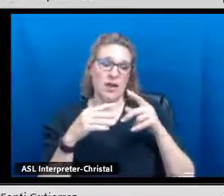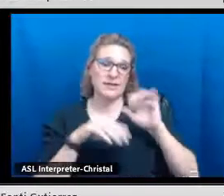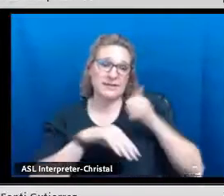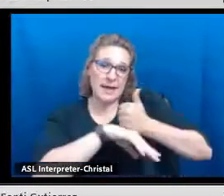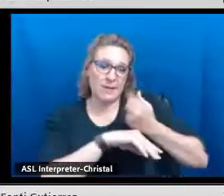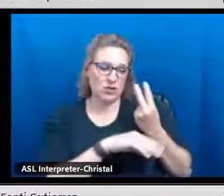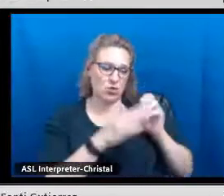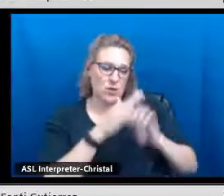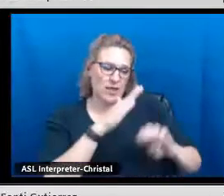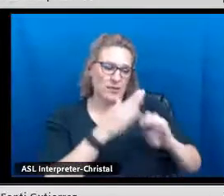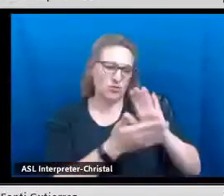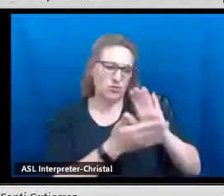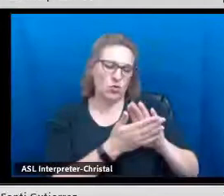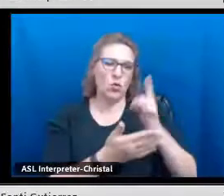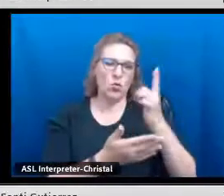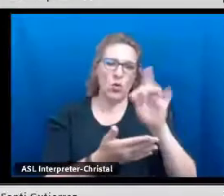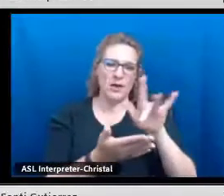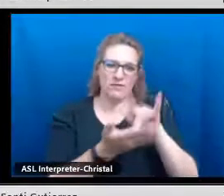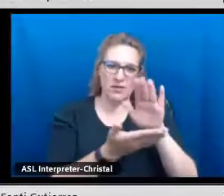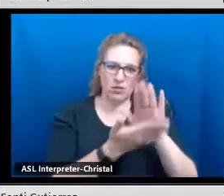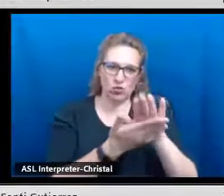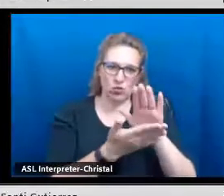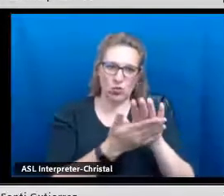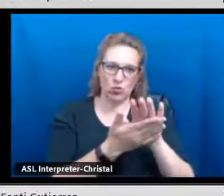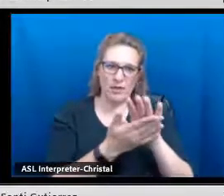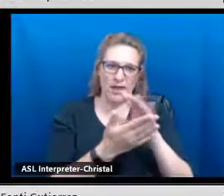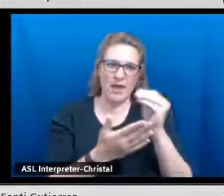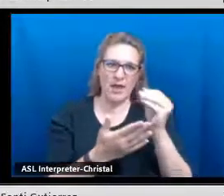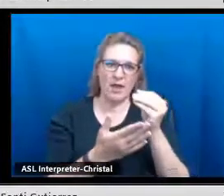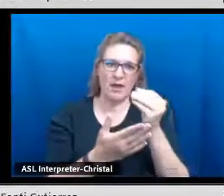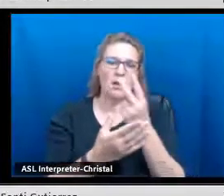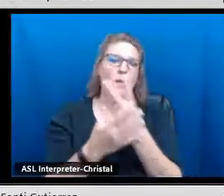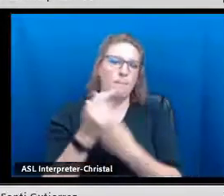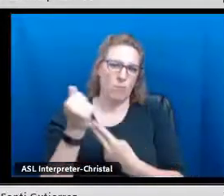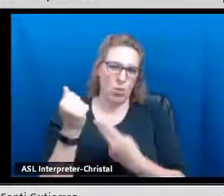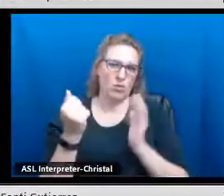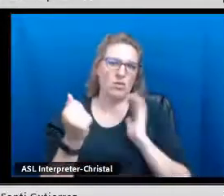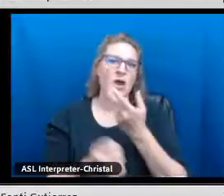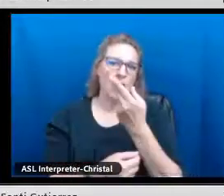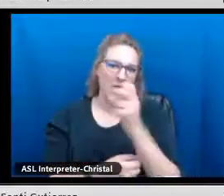We do have a bilingual education program at two of our elementaries, one of our middle